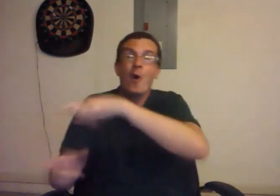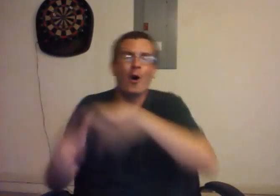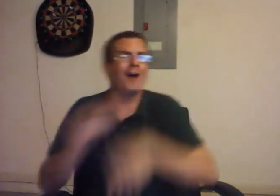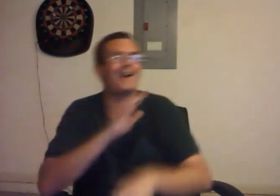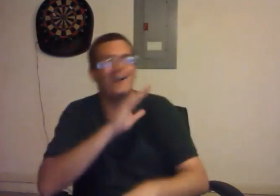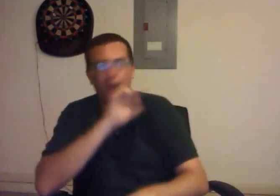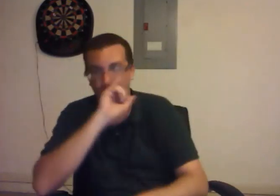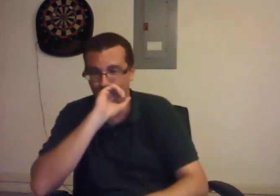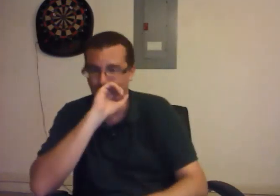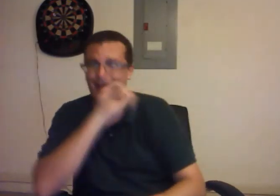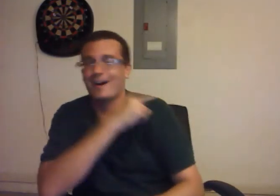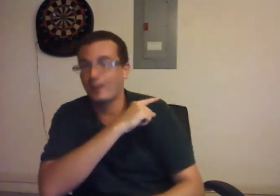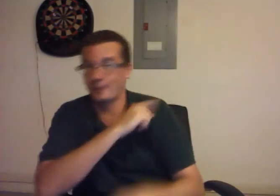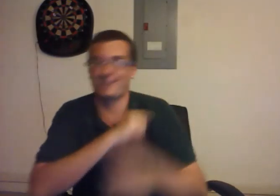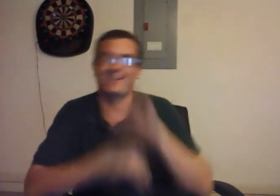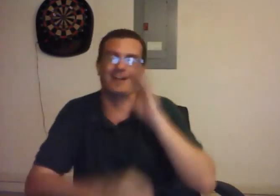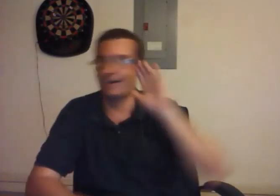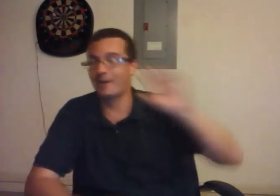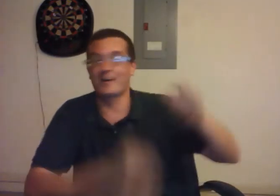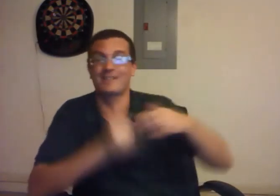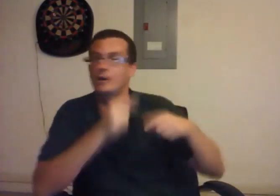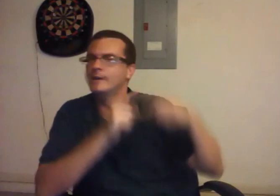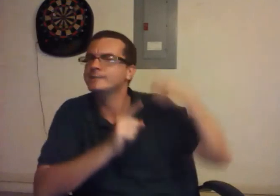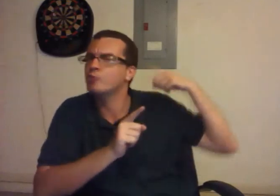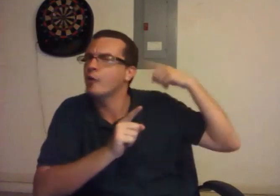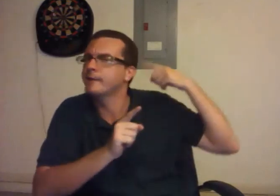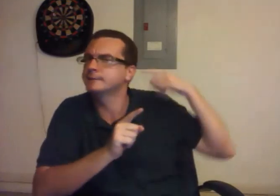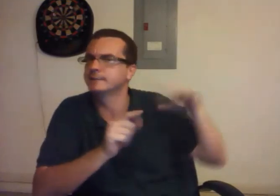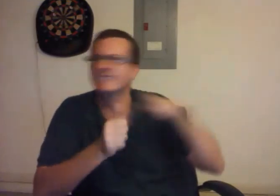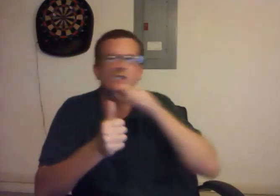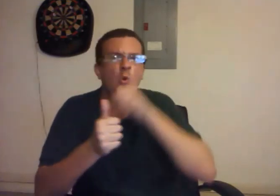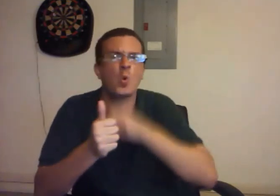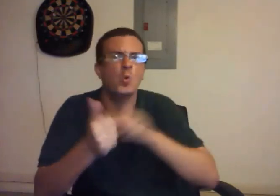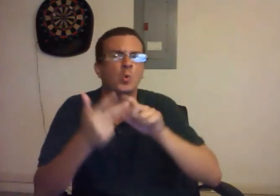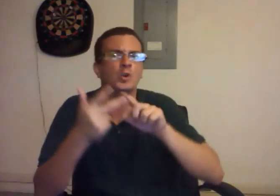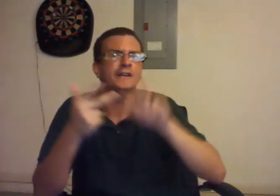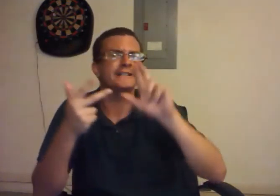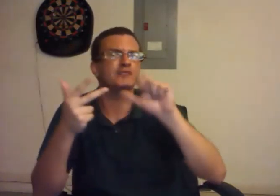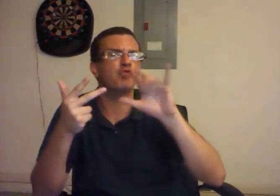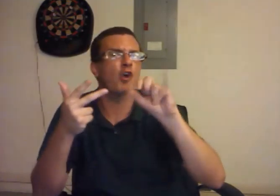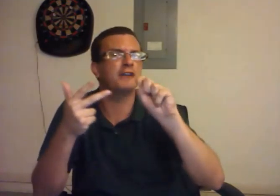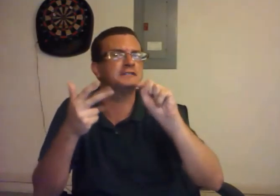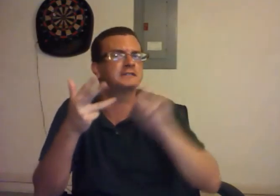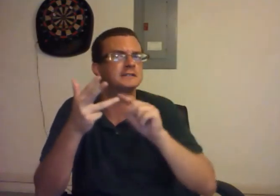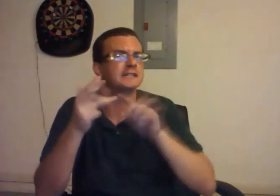And they're all making snide comments and looking at him funny. "He's crazy". "He's old". "He's a racist".